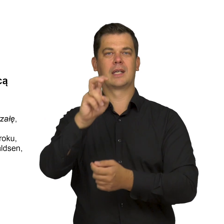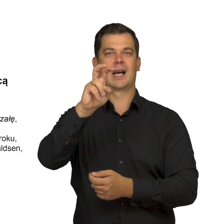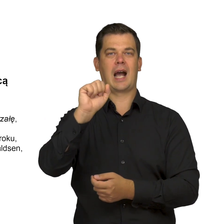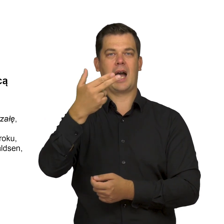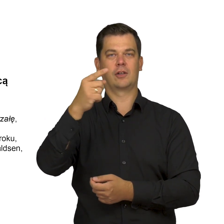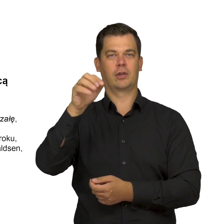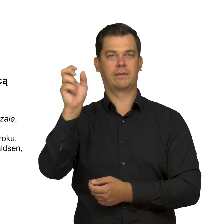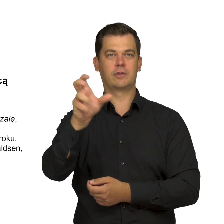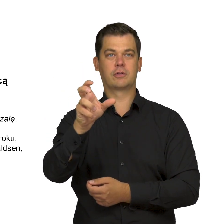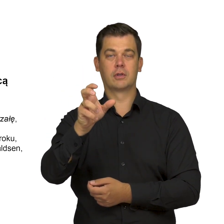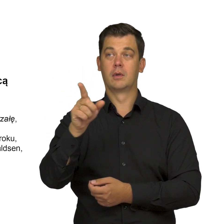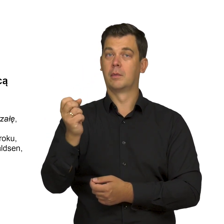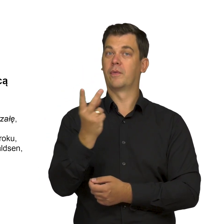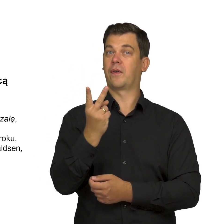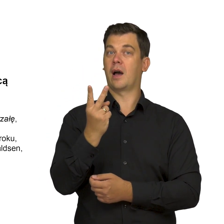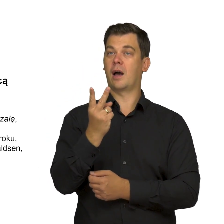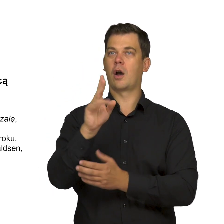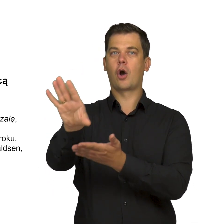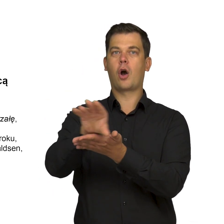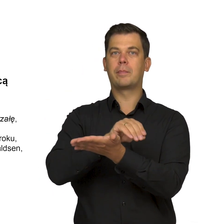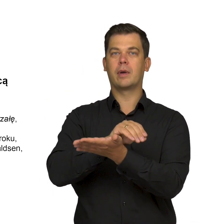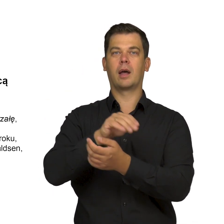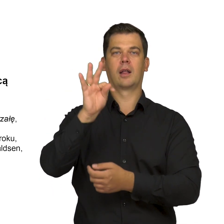These are copies of Thorvaldsen's sculptures from the 1820s,